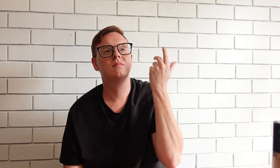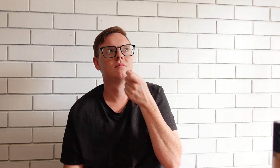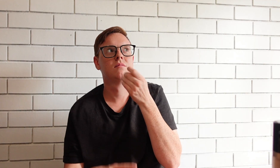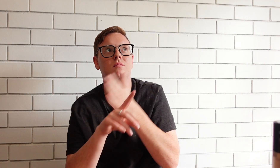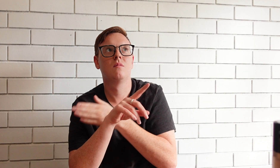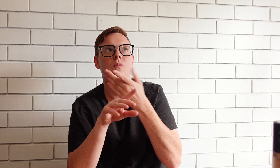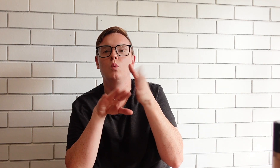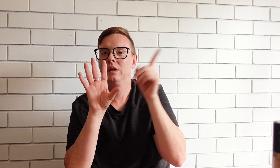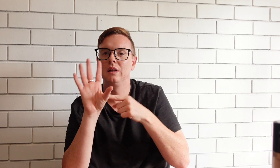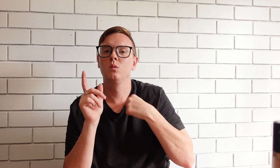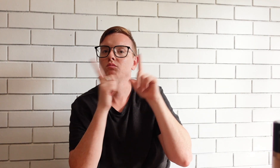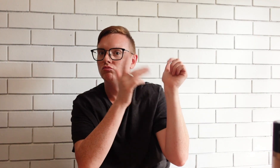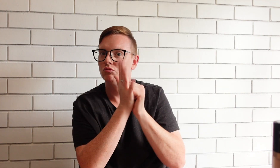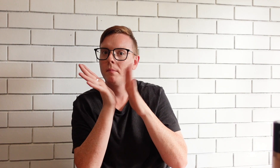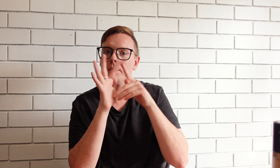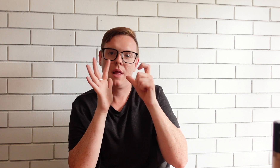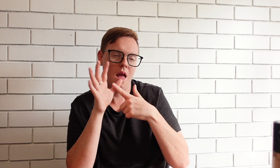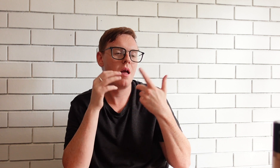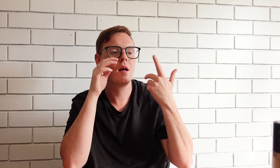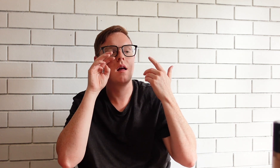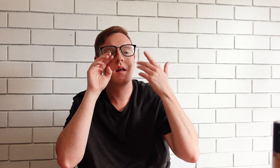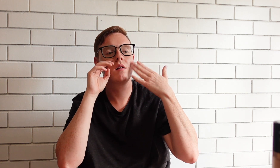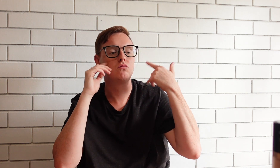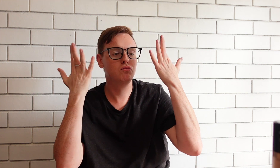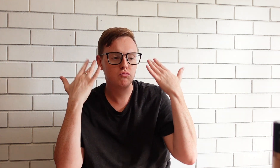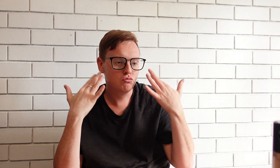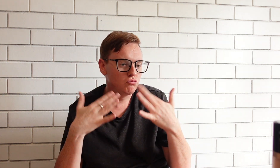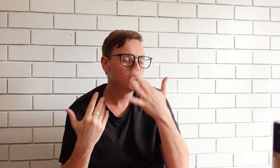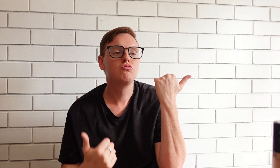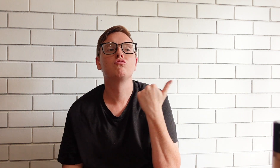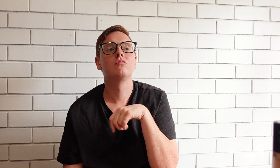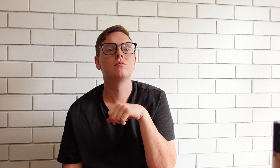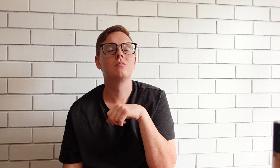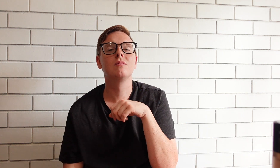Before NYE, I went to Mecca to try out foundation, it was perfect.